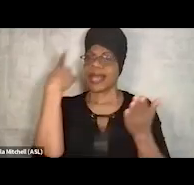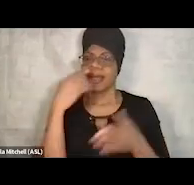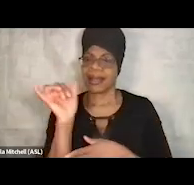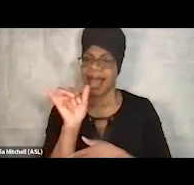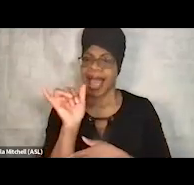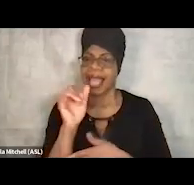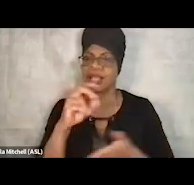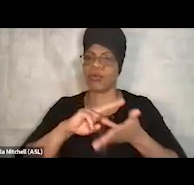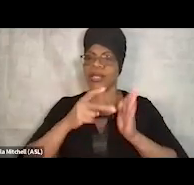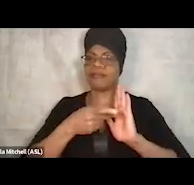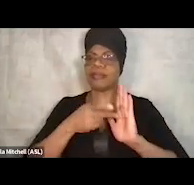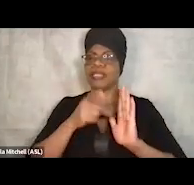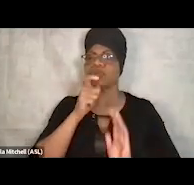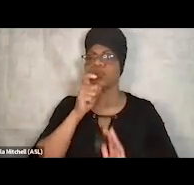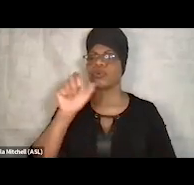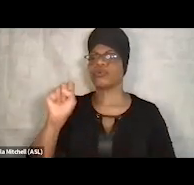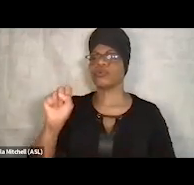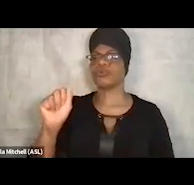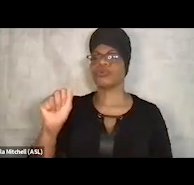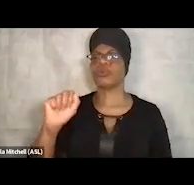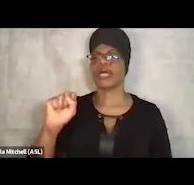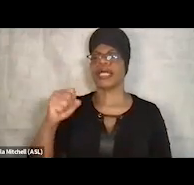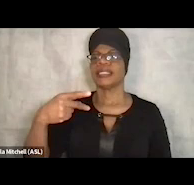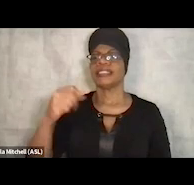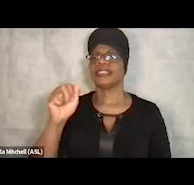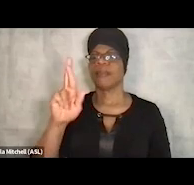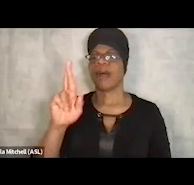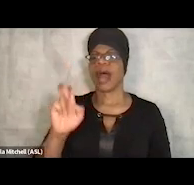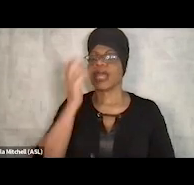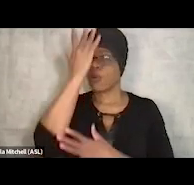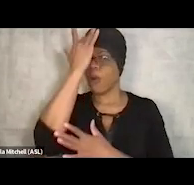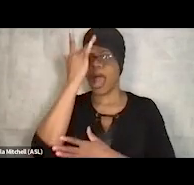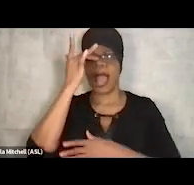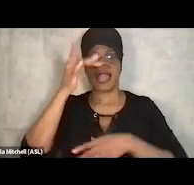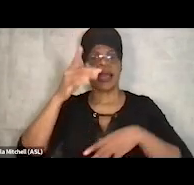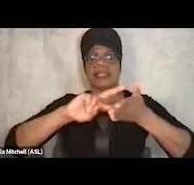as there's lots of definitions out there as for social determinants or social drivers of health.